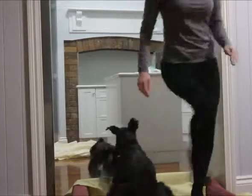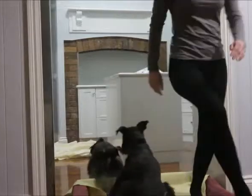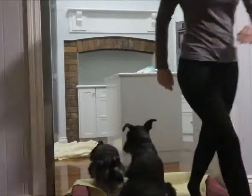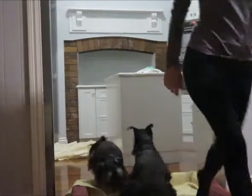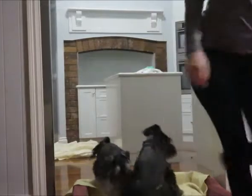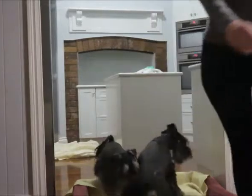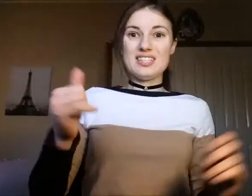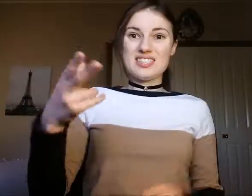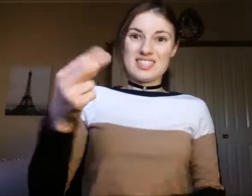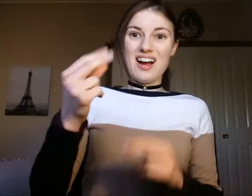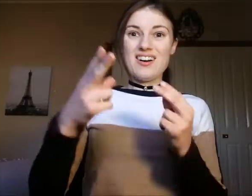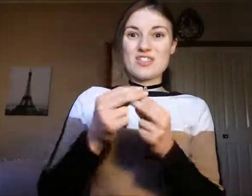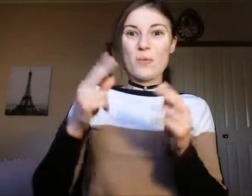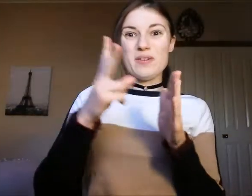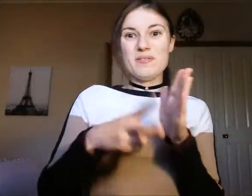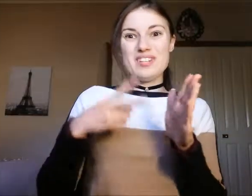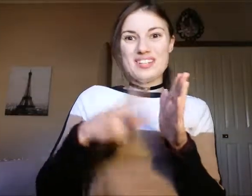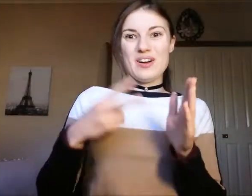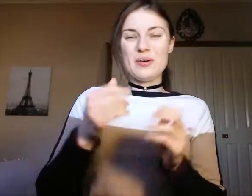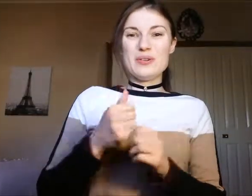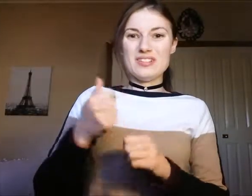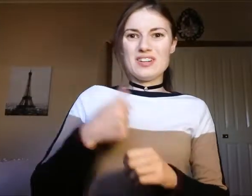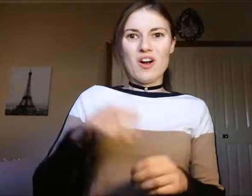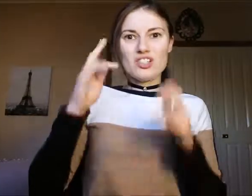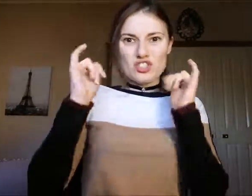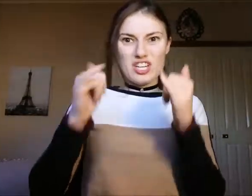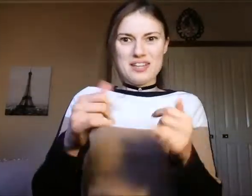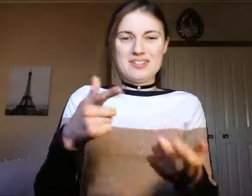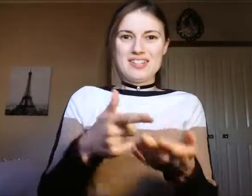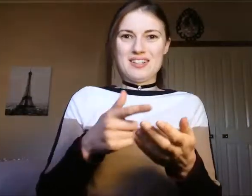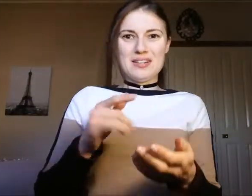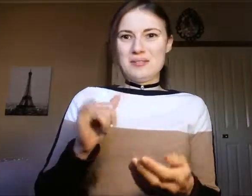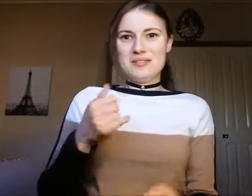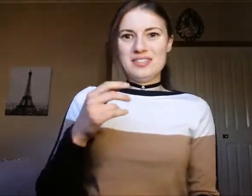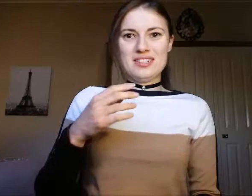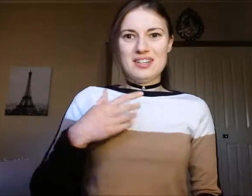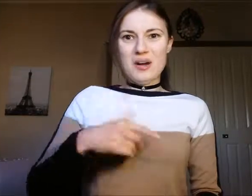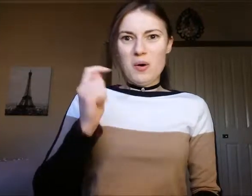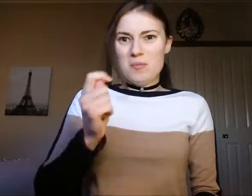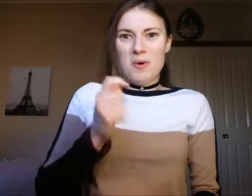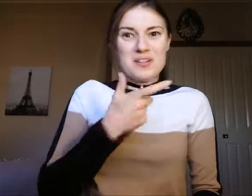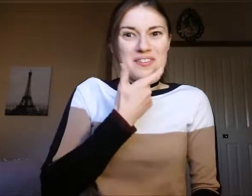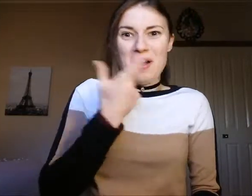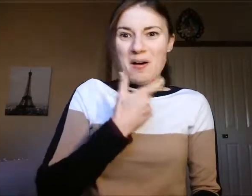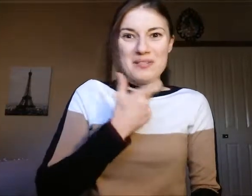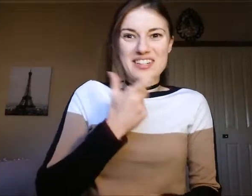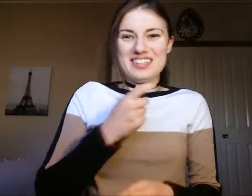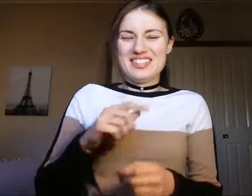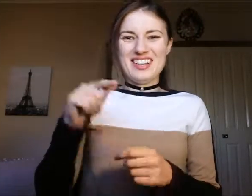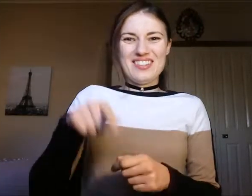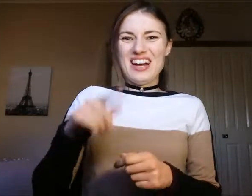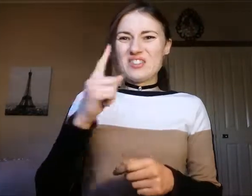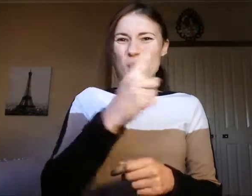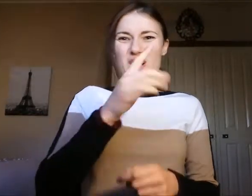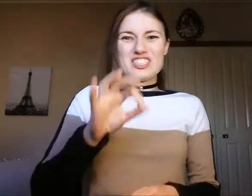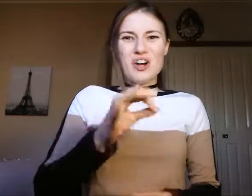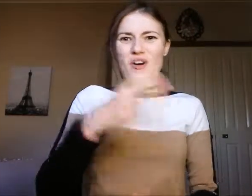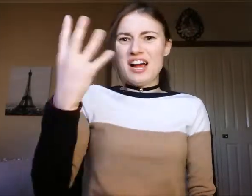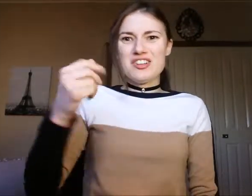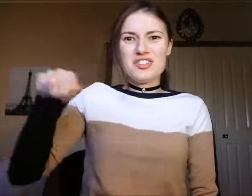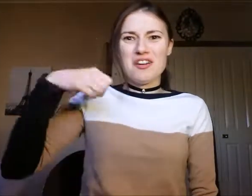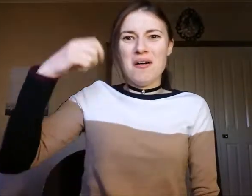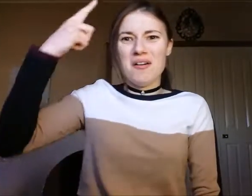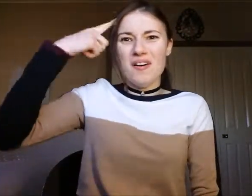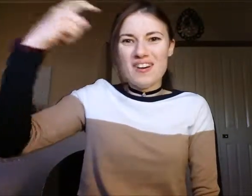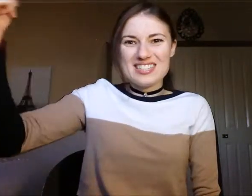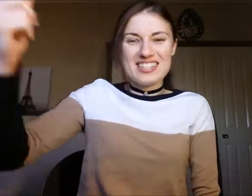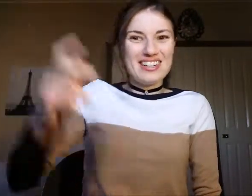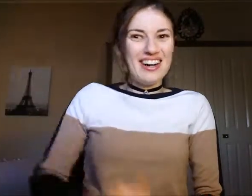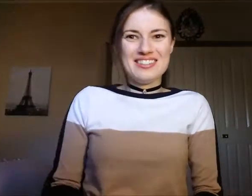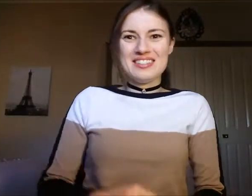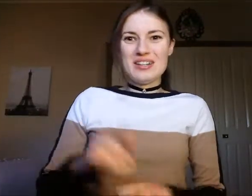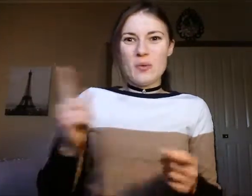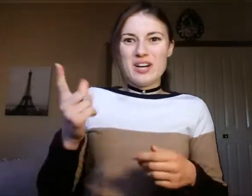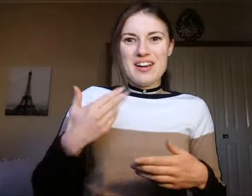it video with video. i checked it. I almost laugh that one dog have no idea where